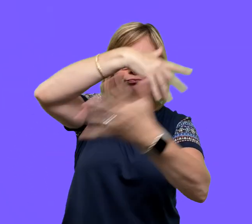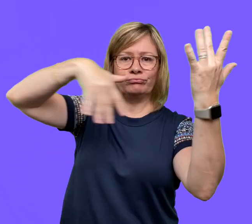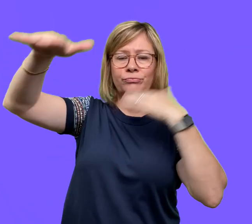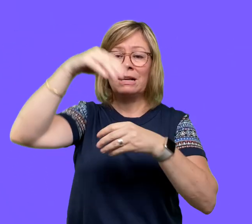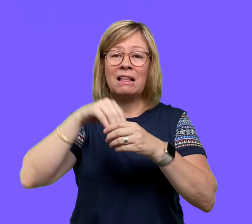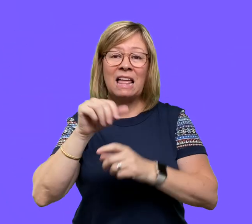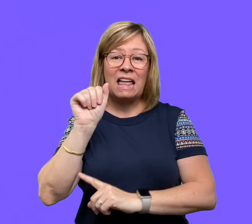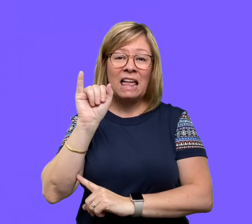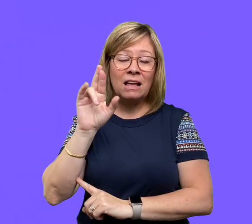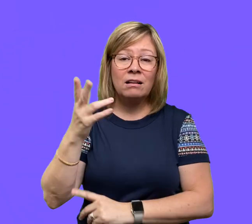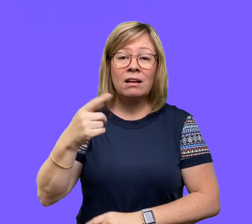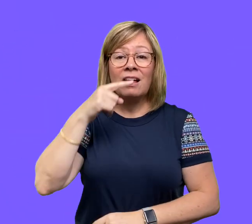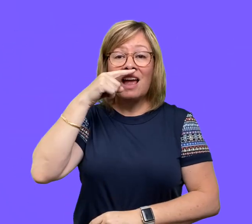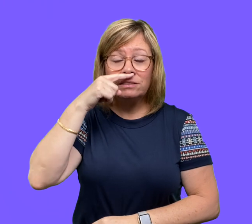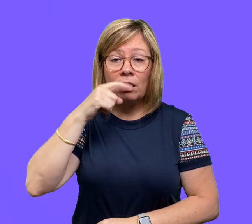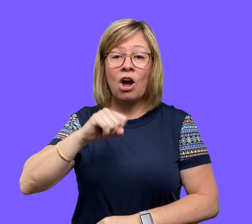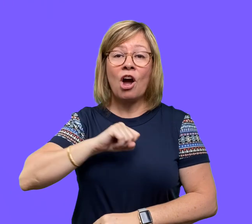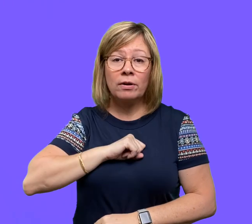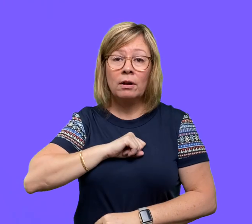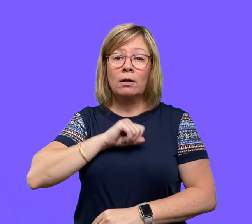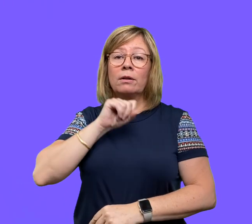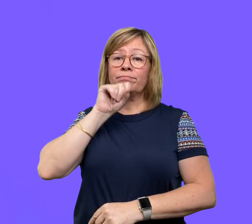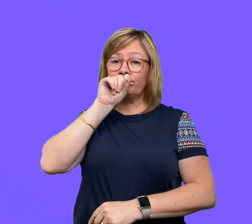It can be through a sneeze, a cough,